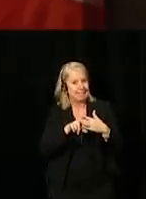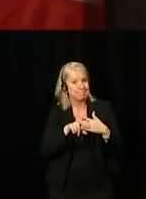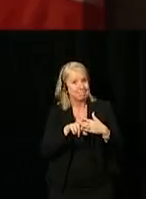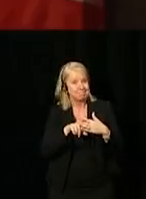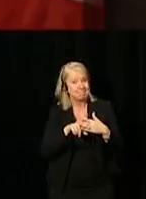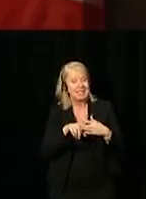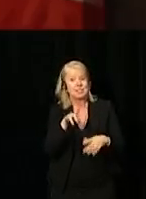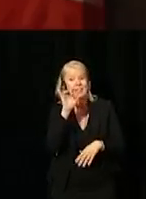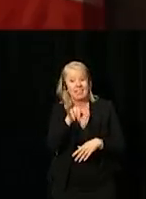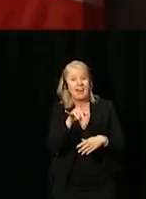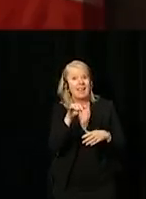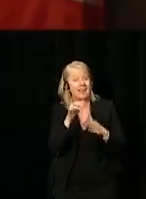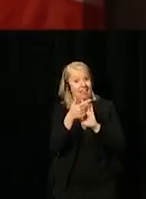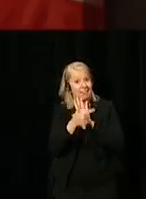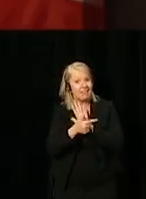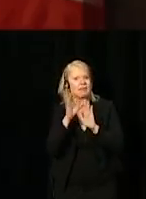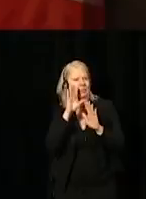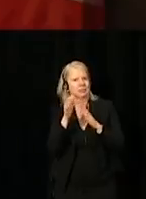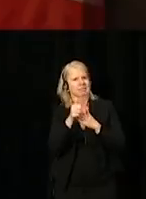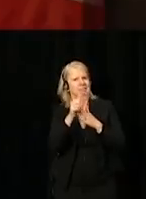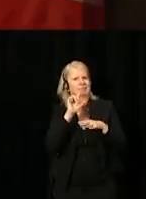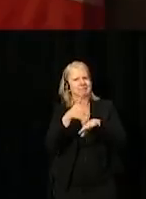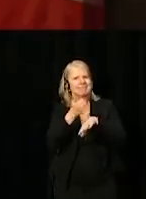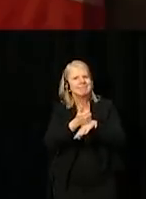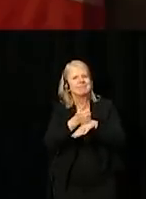[Translator:] This will lead to the establishment of accessibility standards